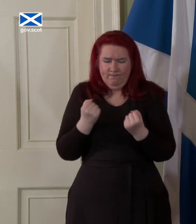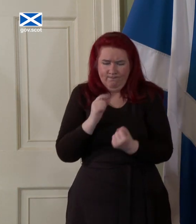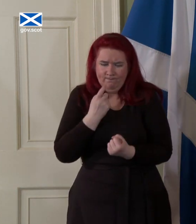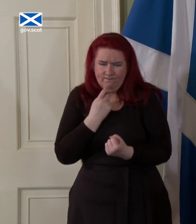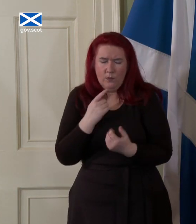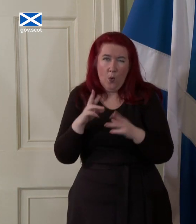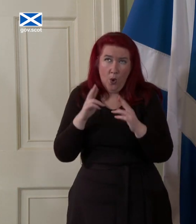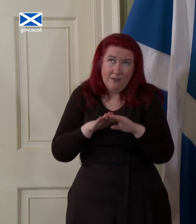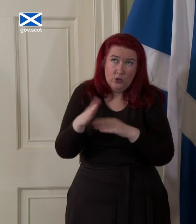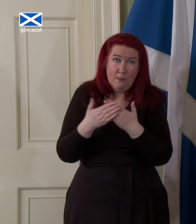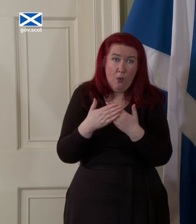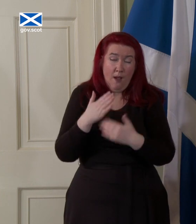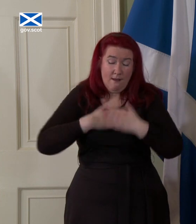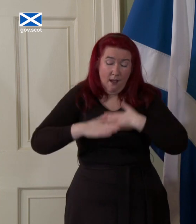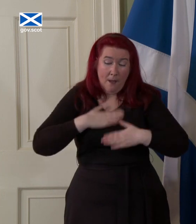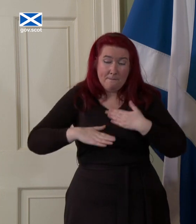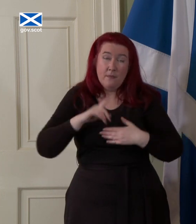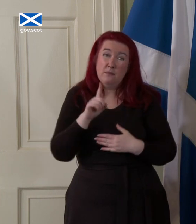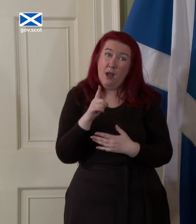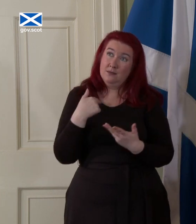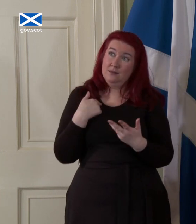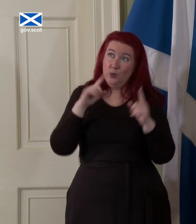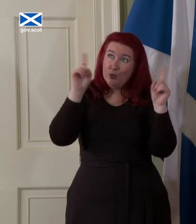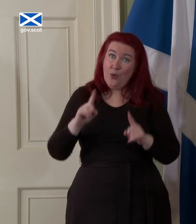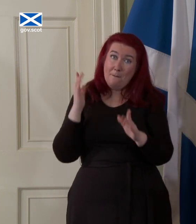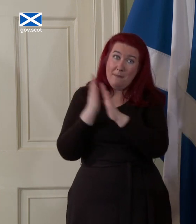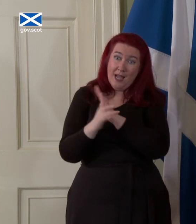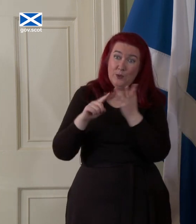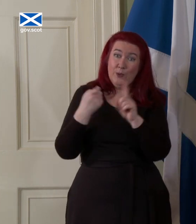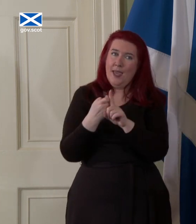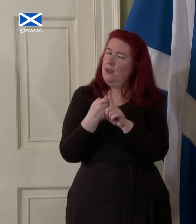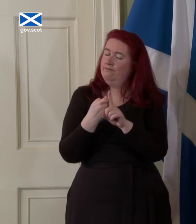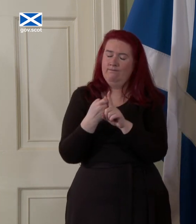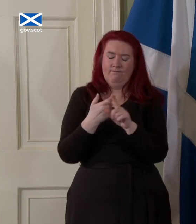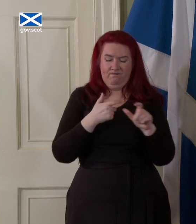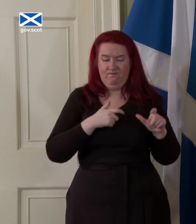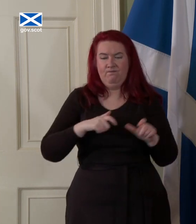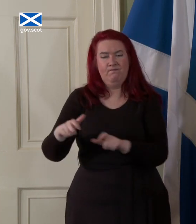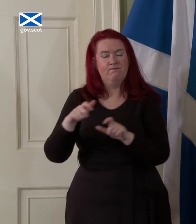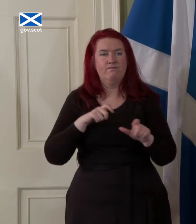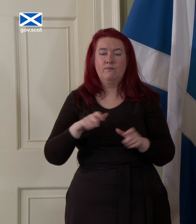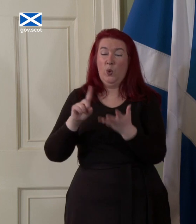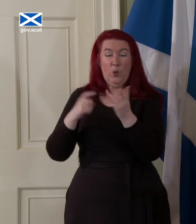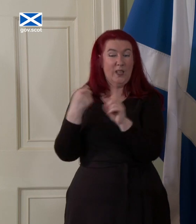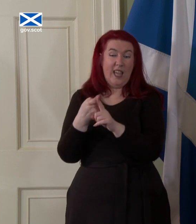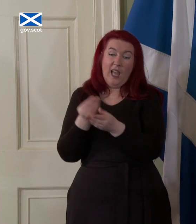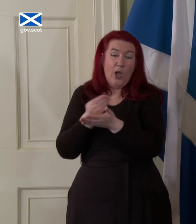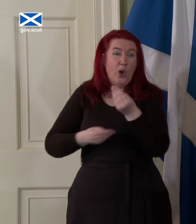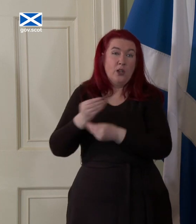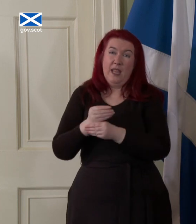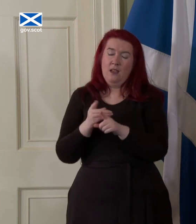for the UK this is not just a passing storm. The UK economy is fundamentally on the wrong path and